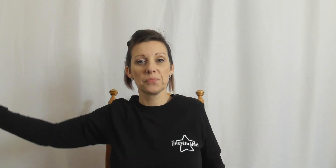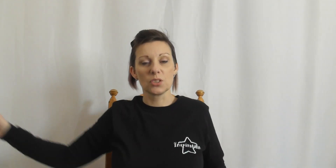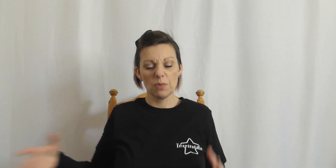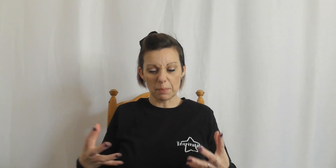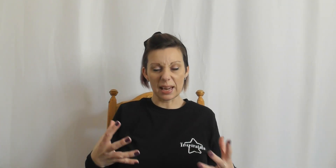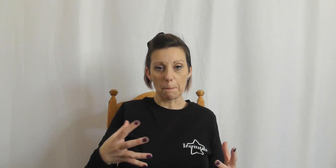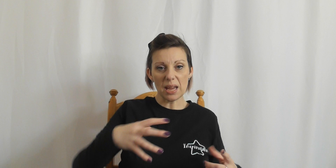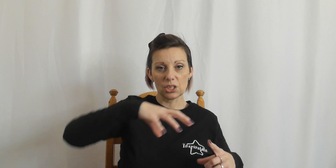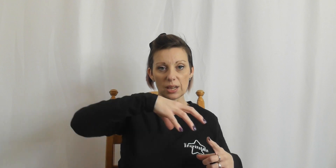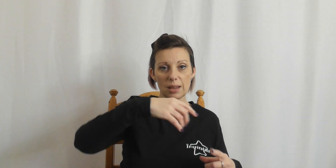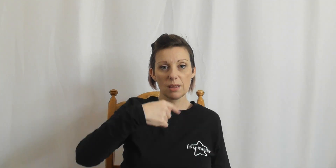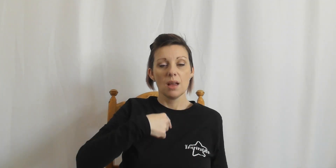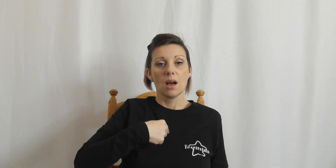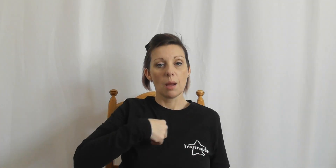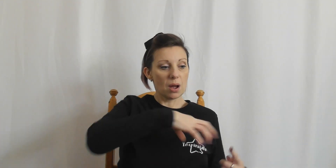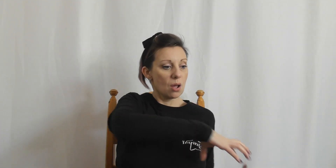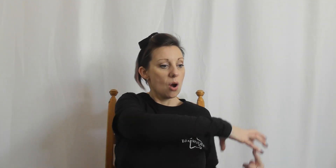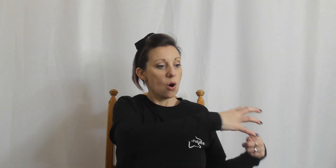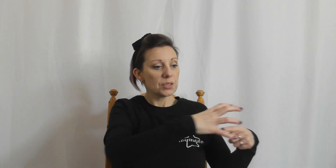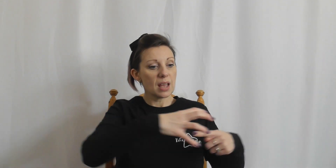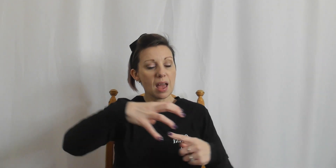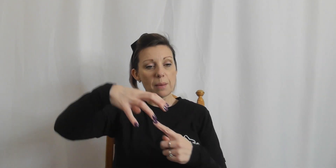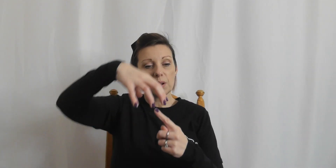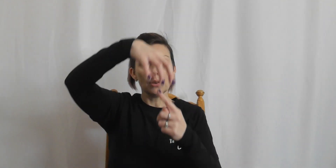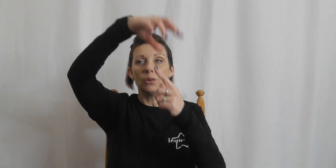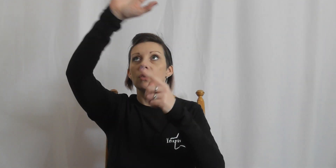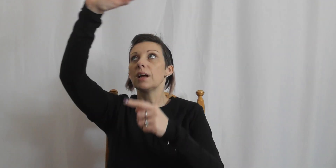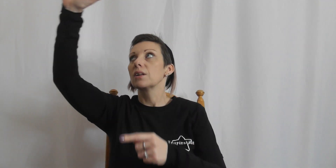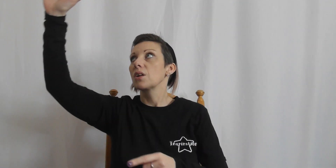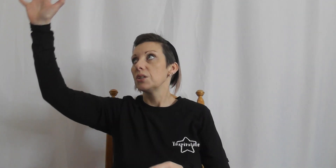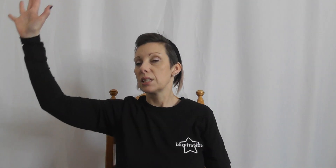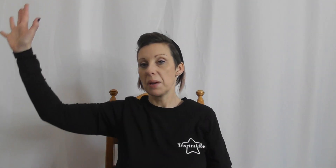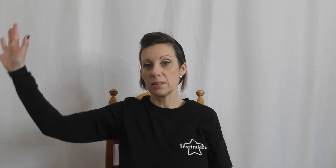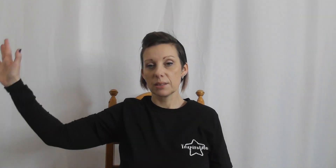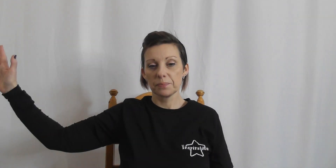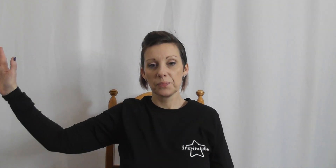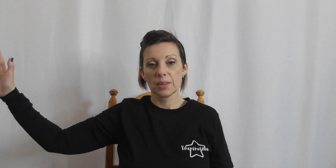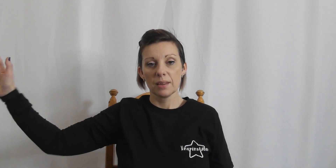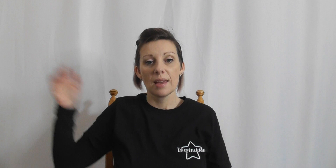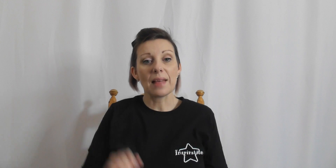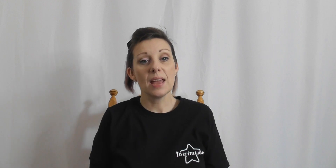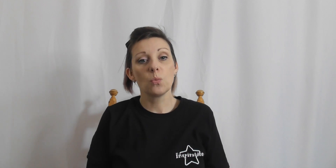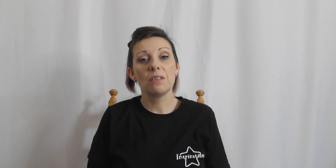You're really making a picture here. I'm a hot air balloon that could go to space and then with